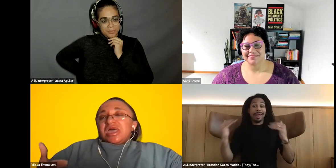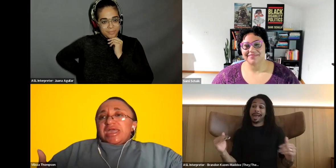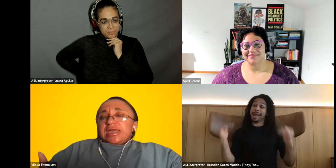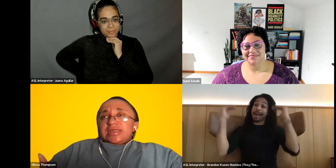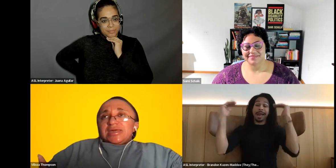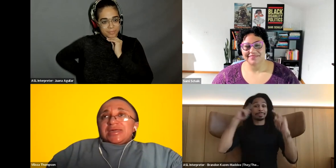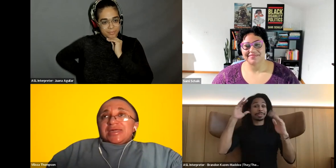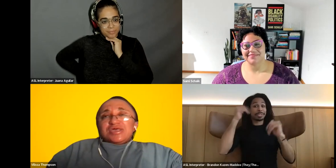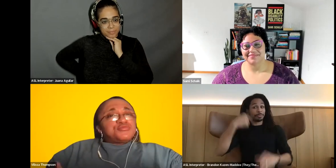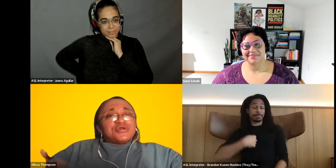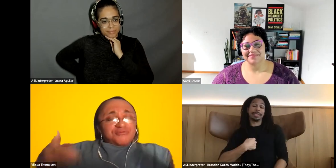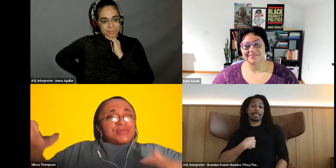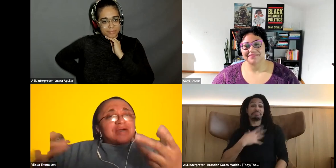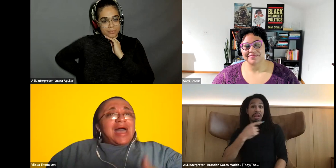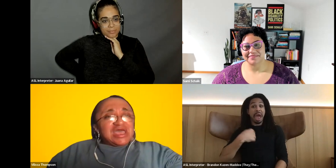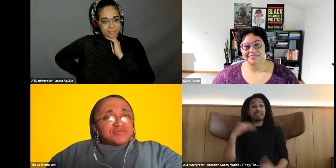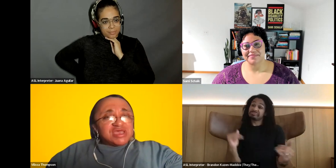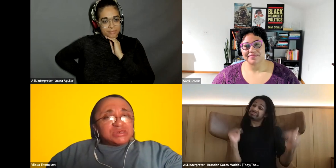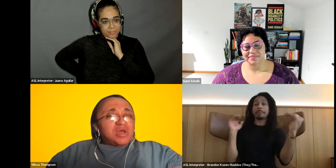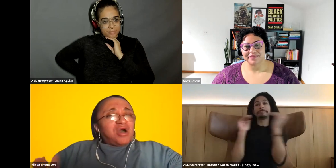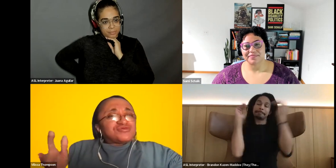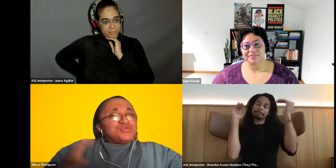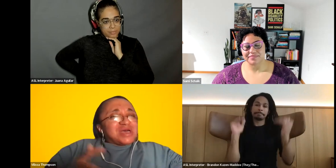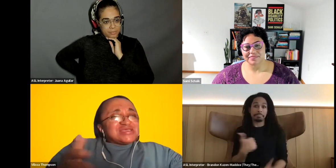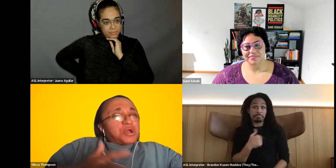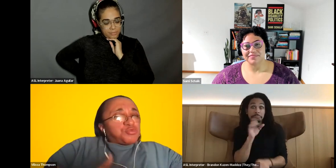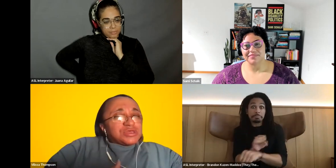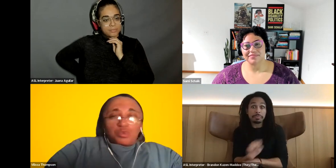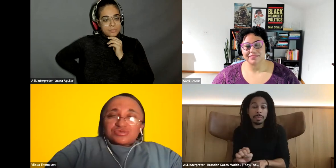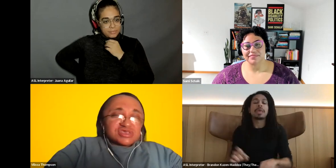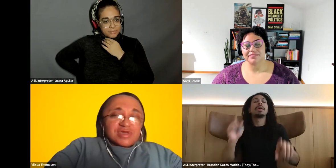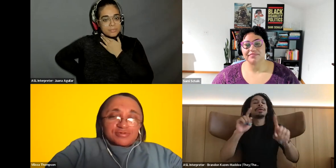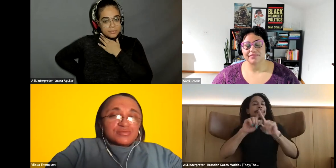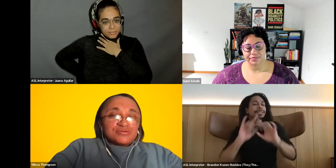Vilissa Thompson: and it's weird for people to have high expectation. But also you realize they don't really know what to expect from me.